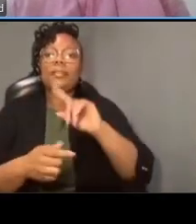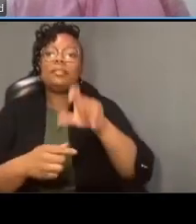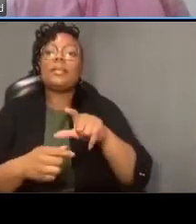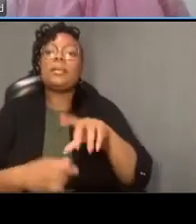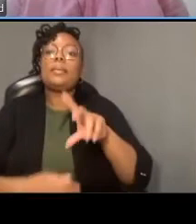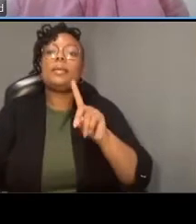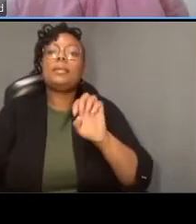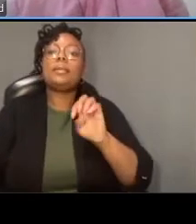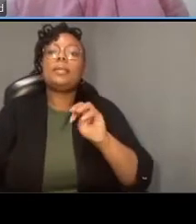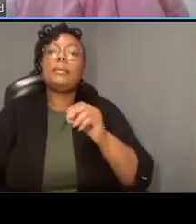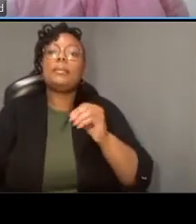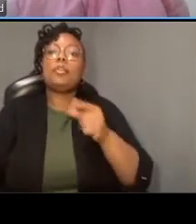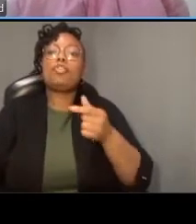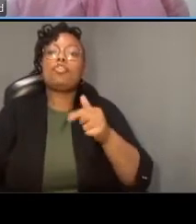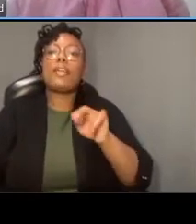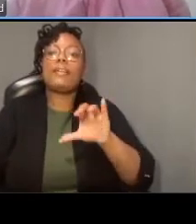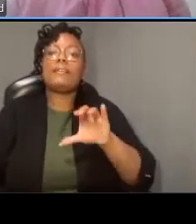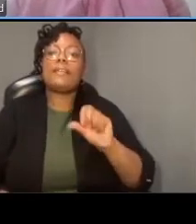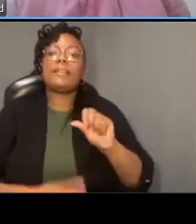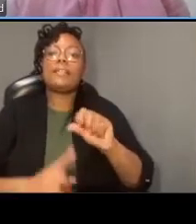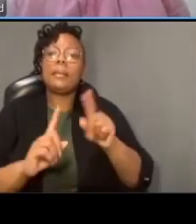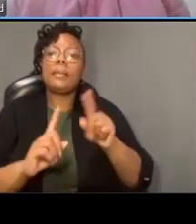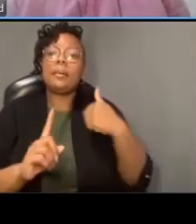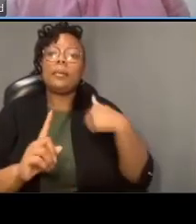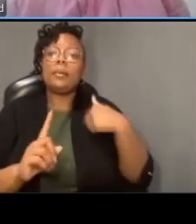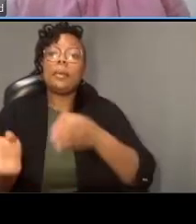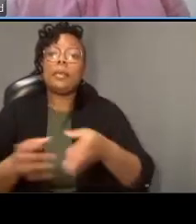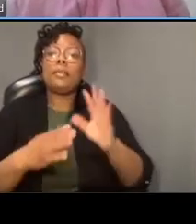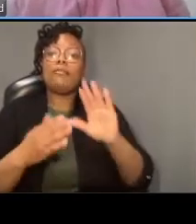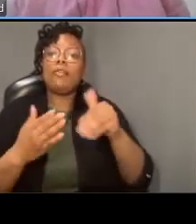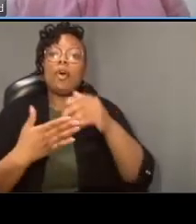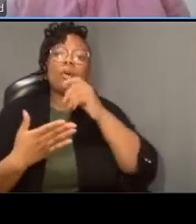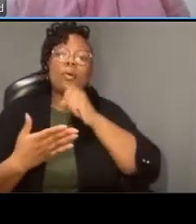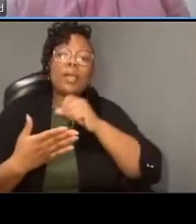we have an arterial that's fairly high stress we do need to provide that level of separation